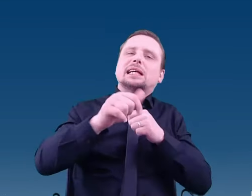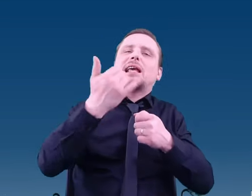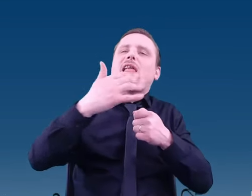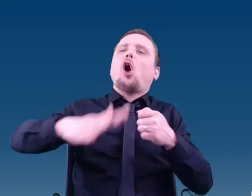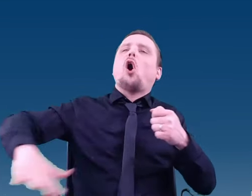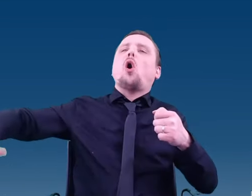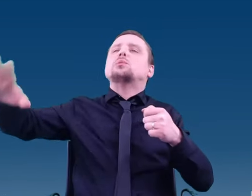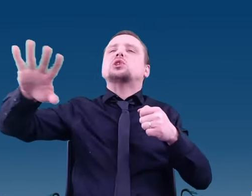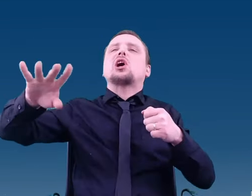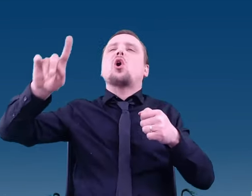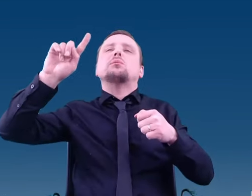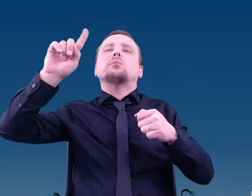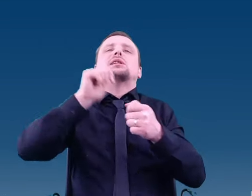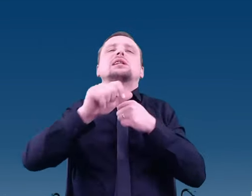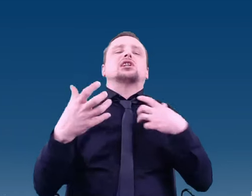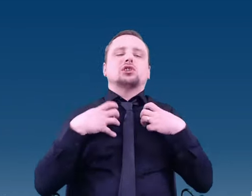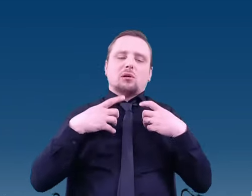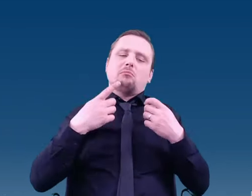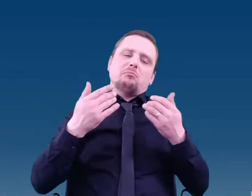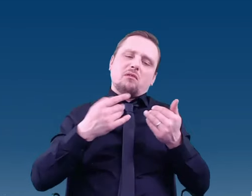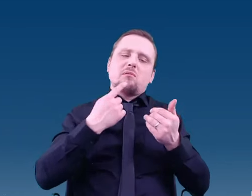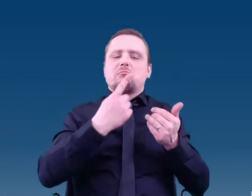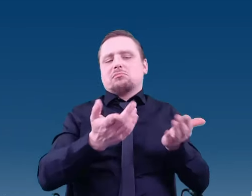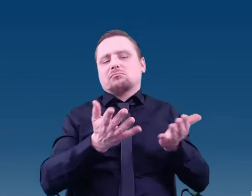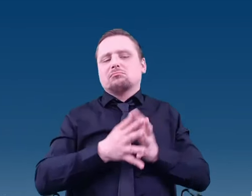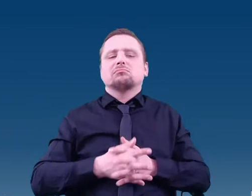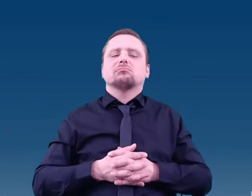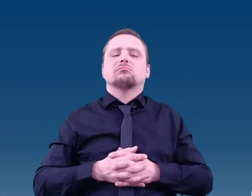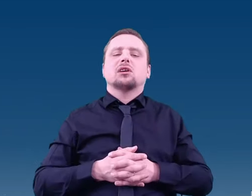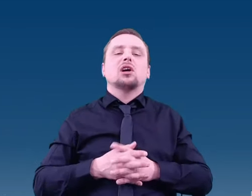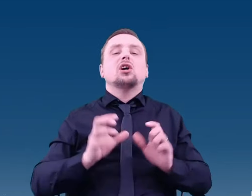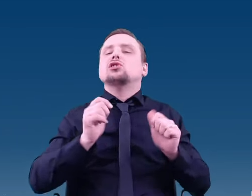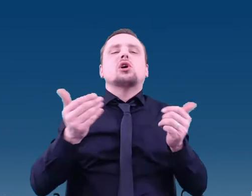Therefore, what can be done to prove that we are not alone?